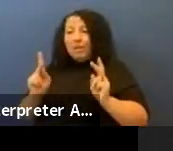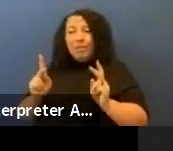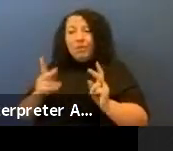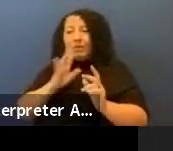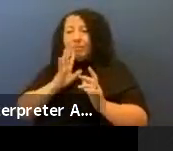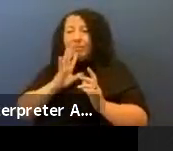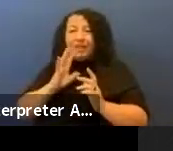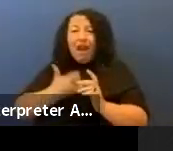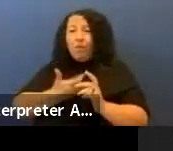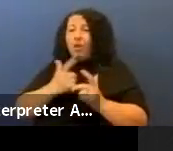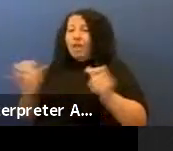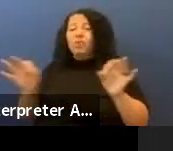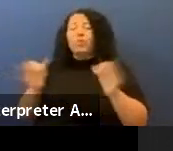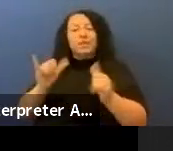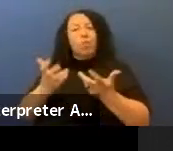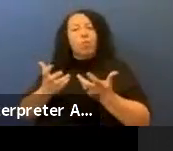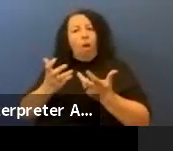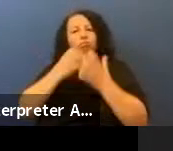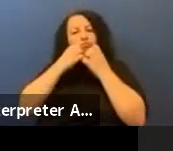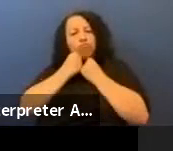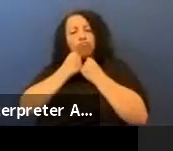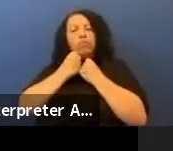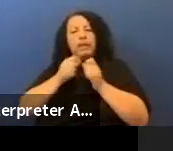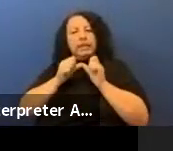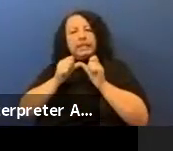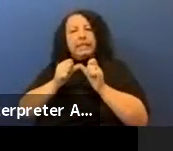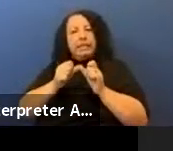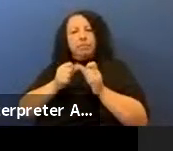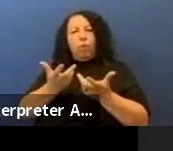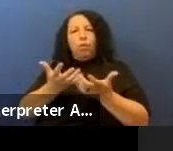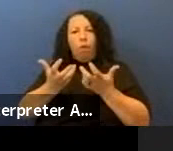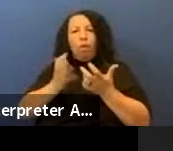So I think that's really important and this is really didactic,